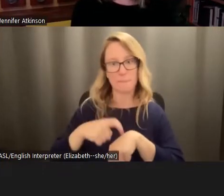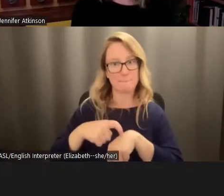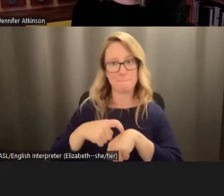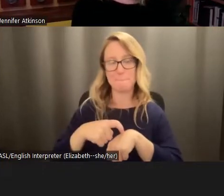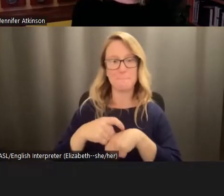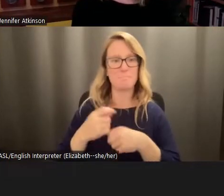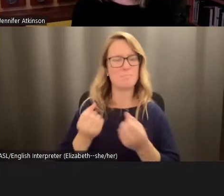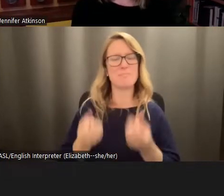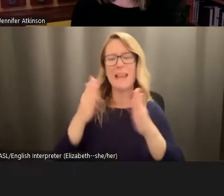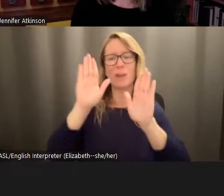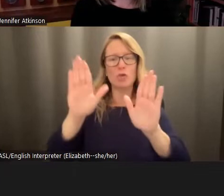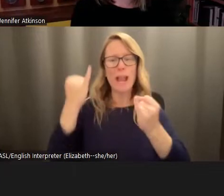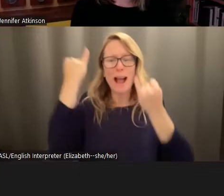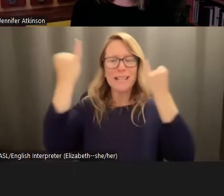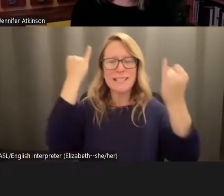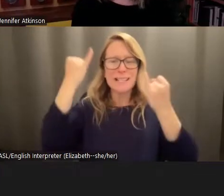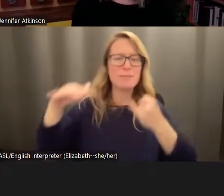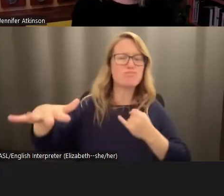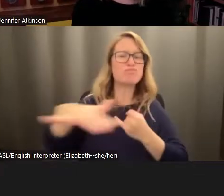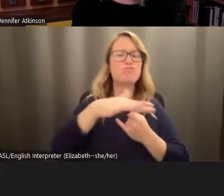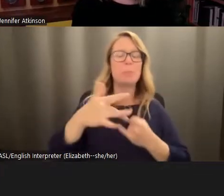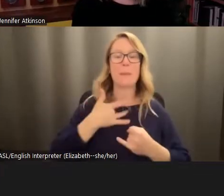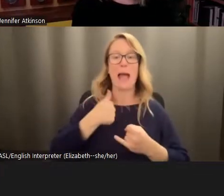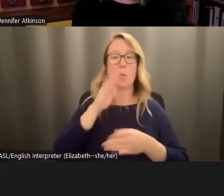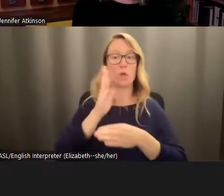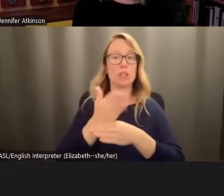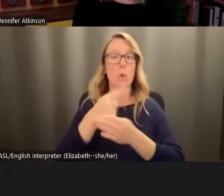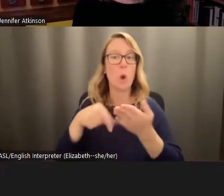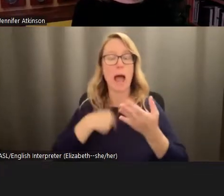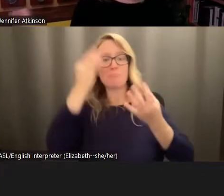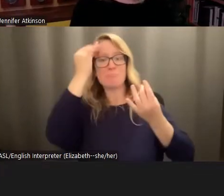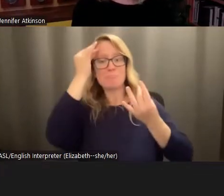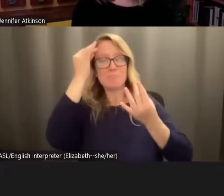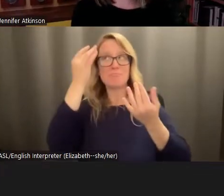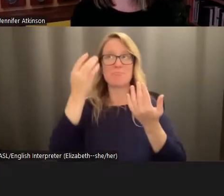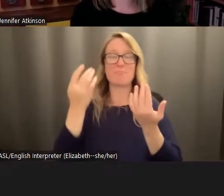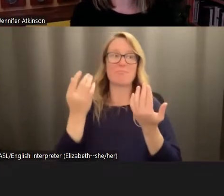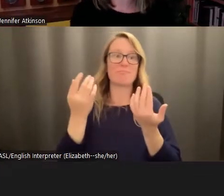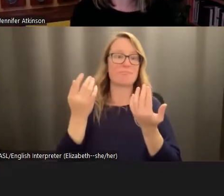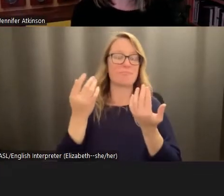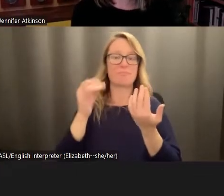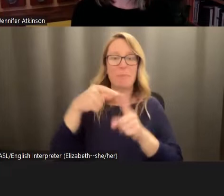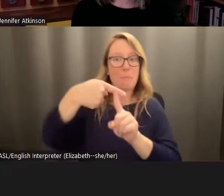many great ideas out there. And I generally share whatever I'm thinking about most in like the month or a week leading up to a